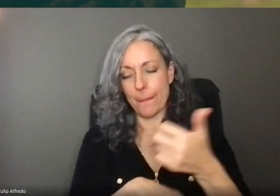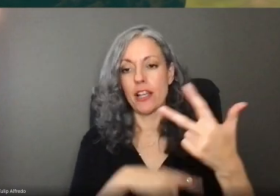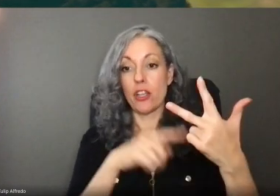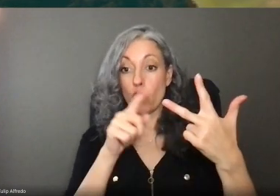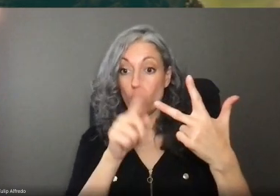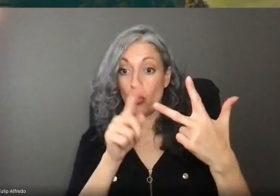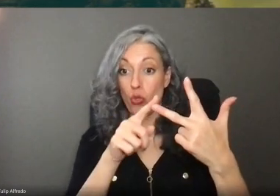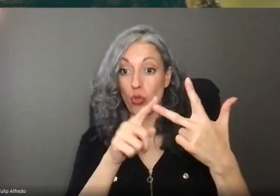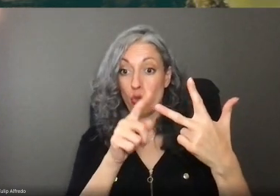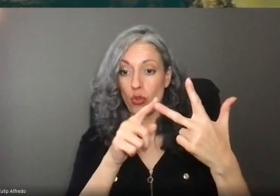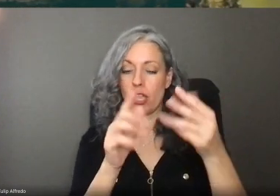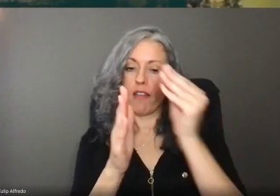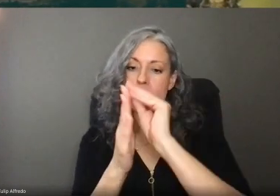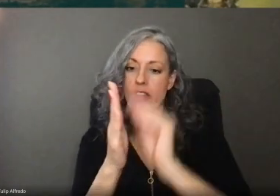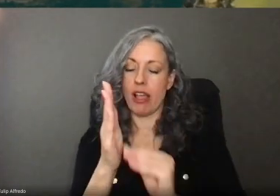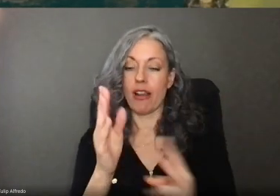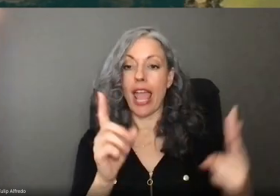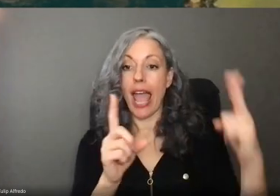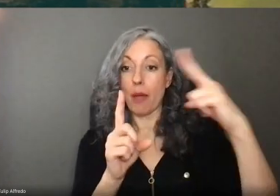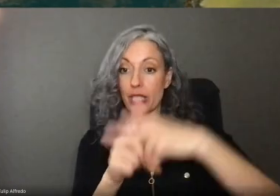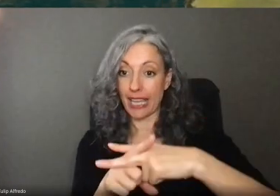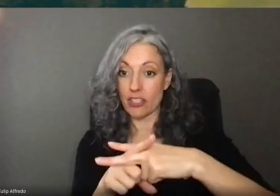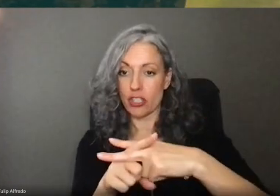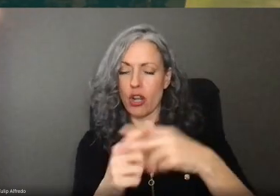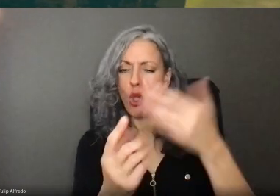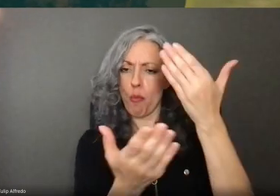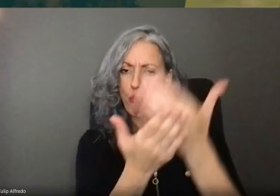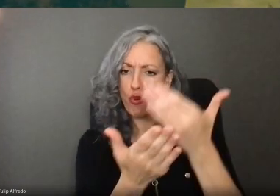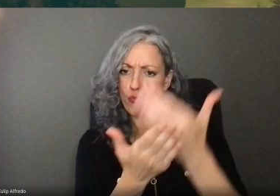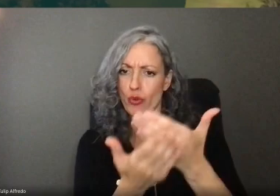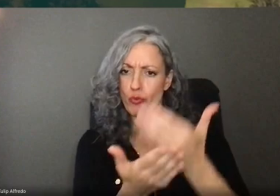And step three, fill out your application and submit verifying documents.